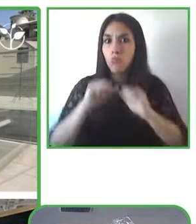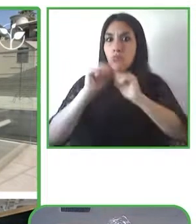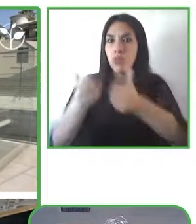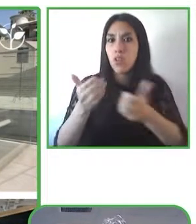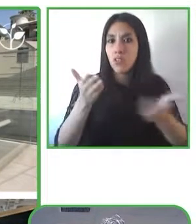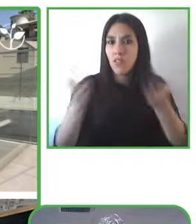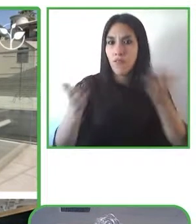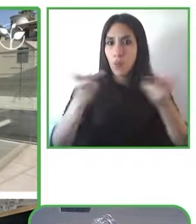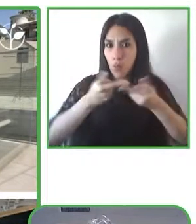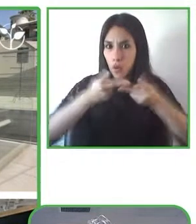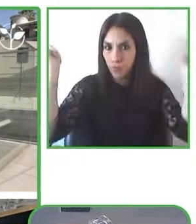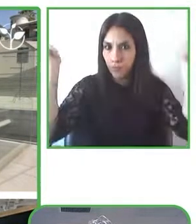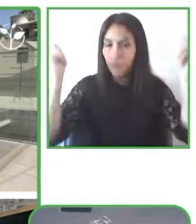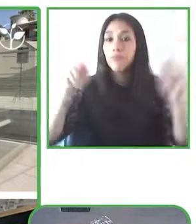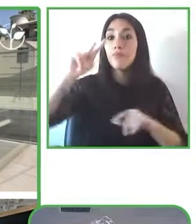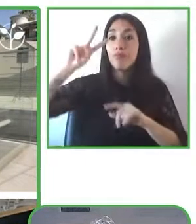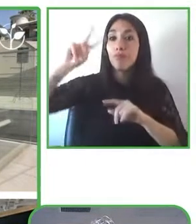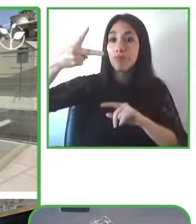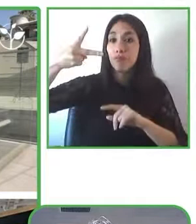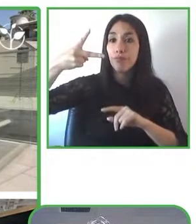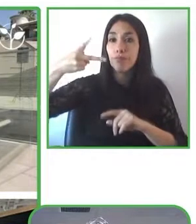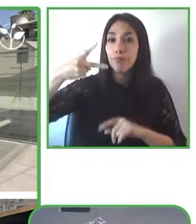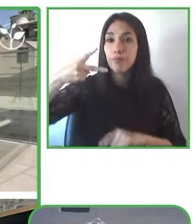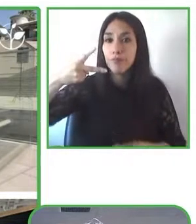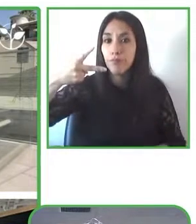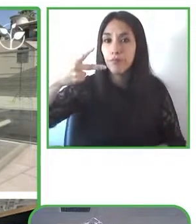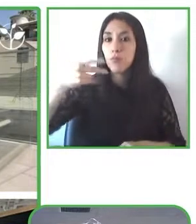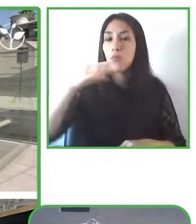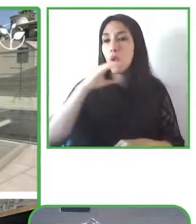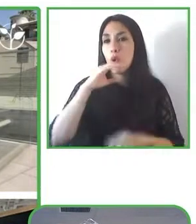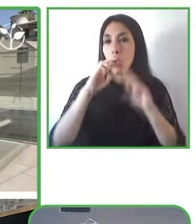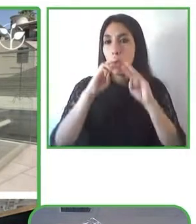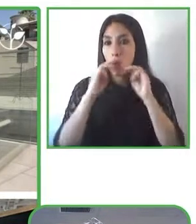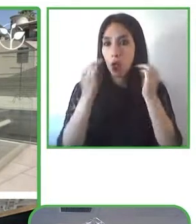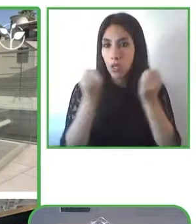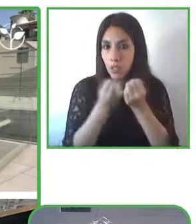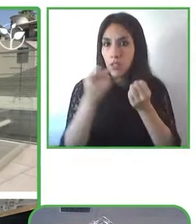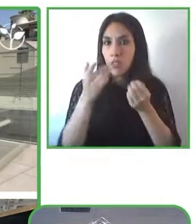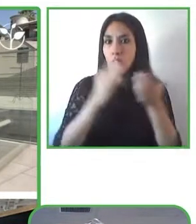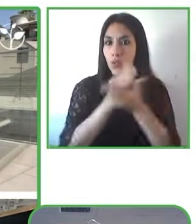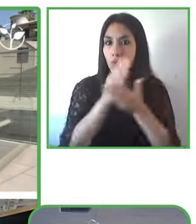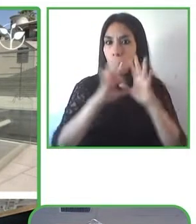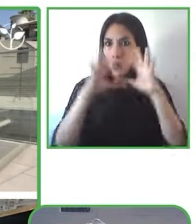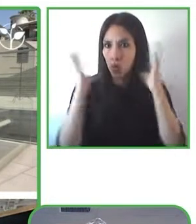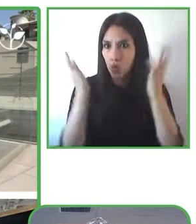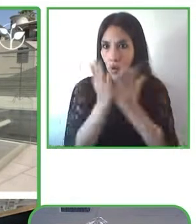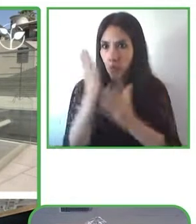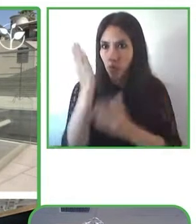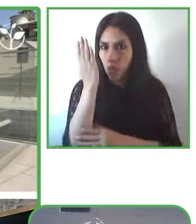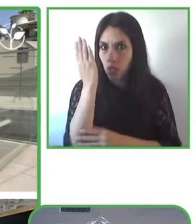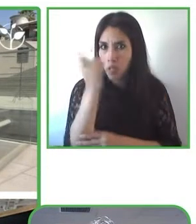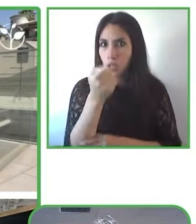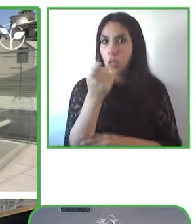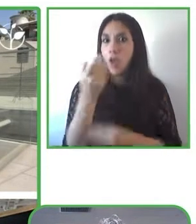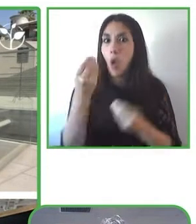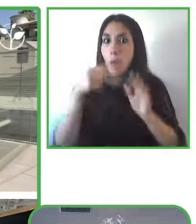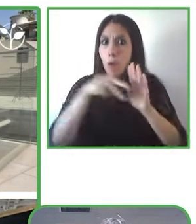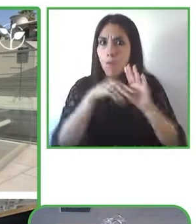public services related to the training of public officials in the inclusion for people